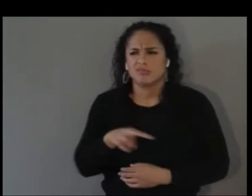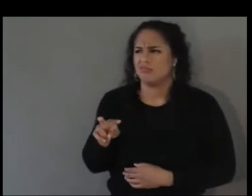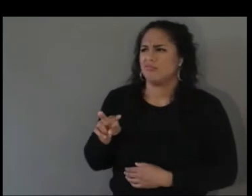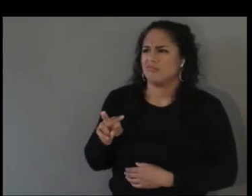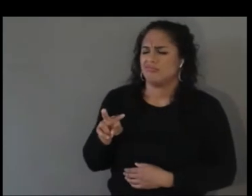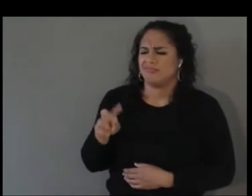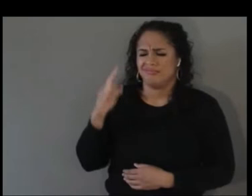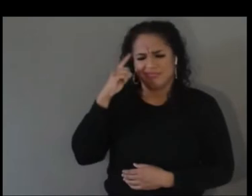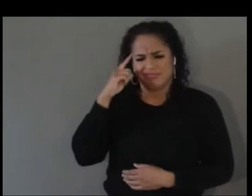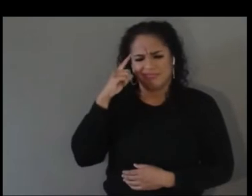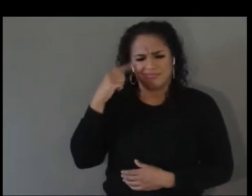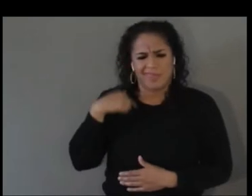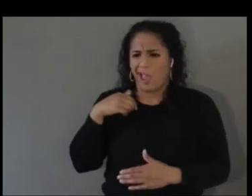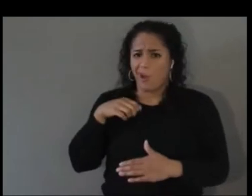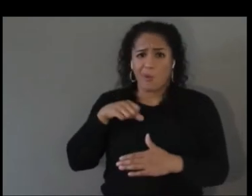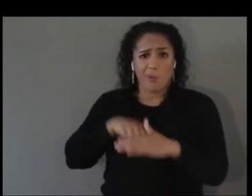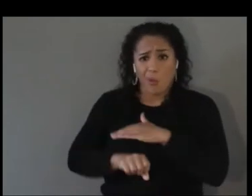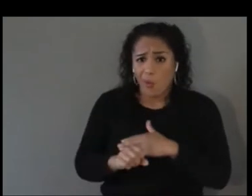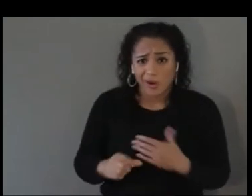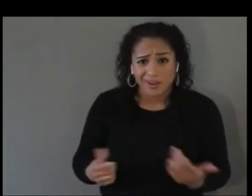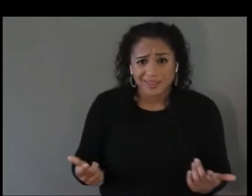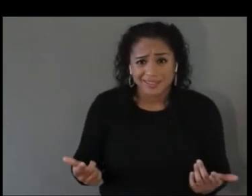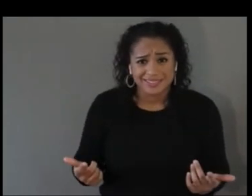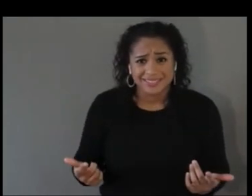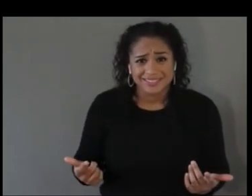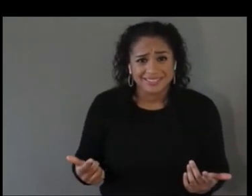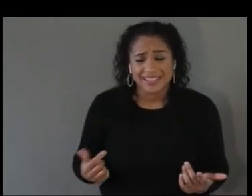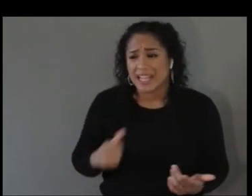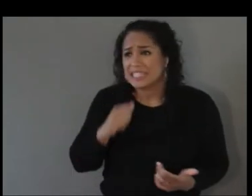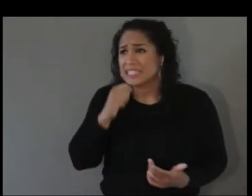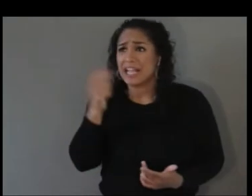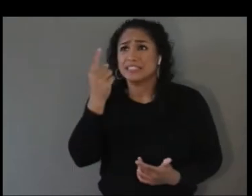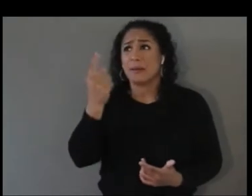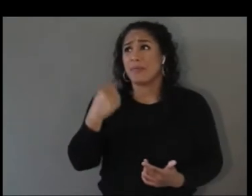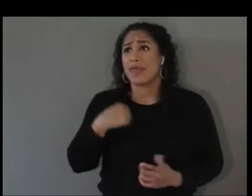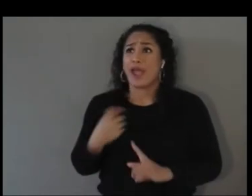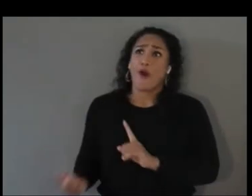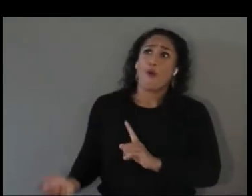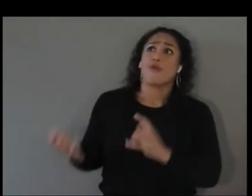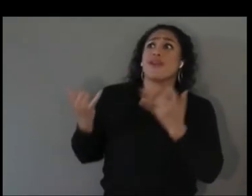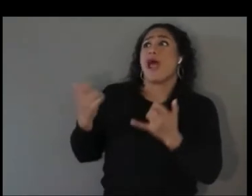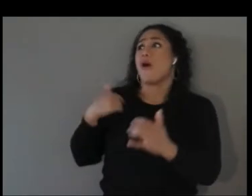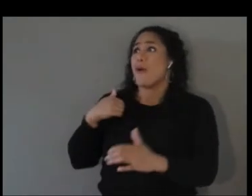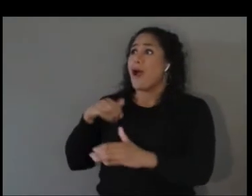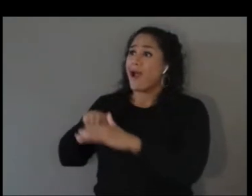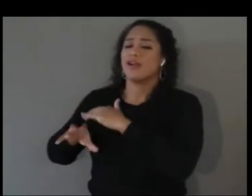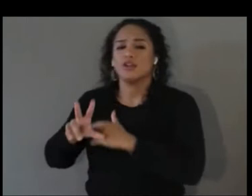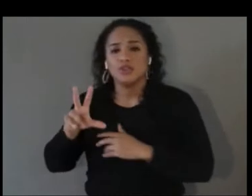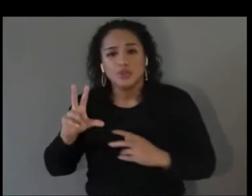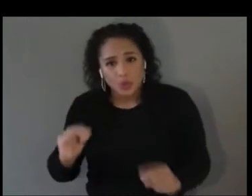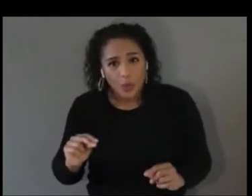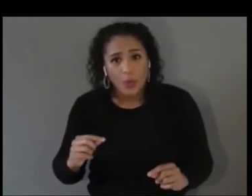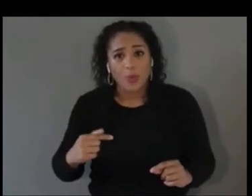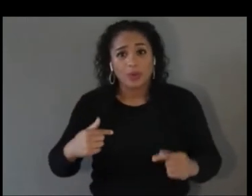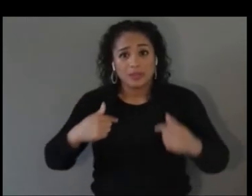born into it. This isn't something for us to get into. This is how we are, who we live, and it's